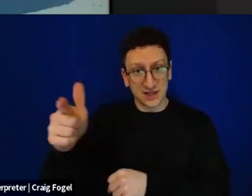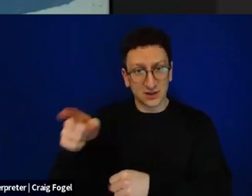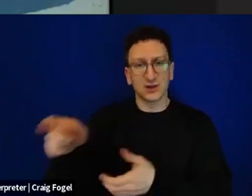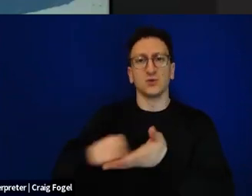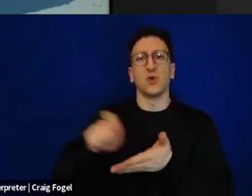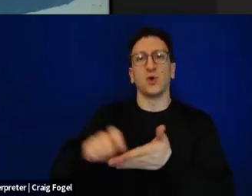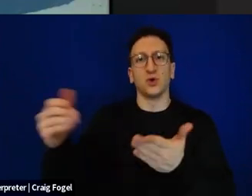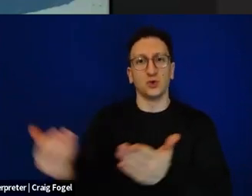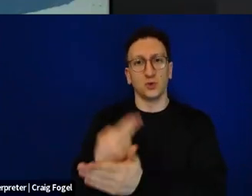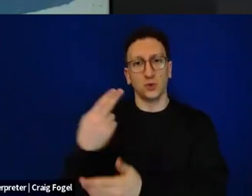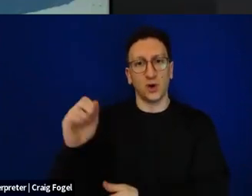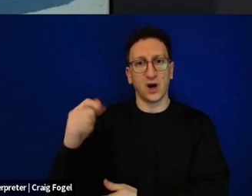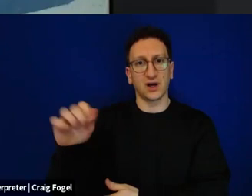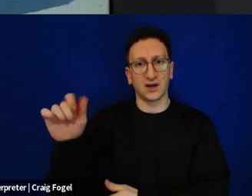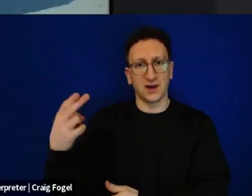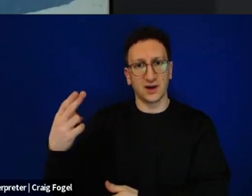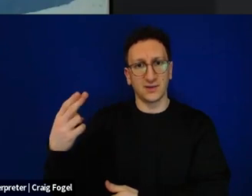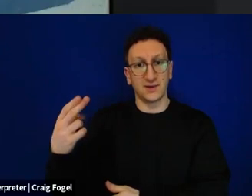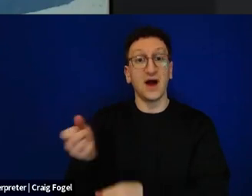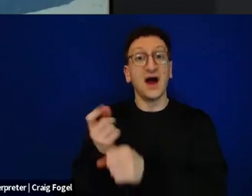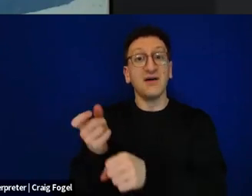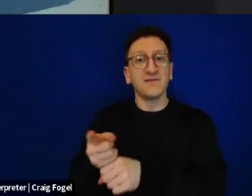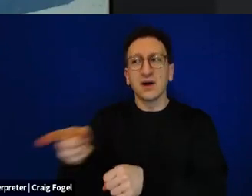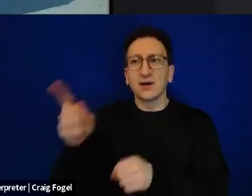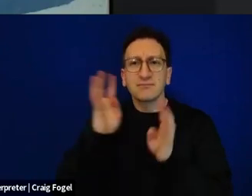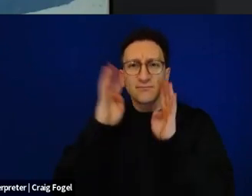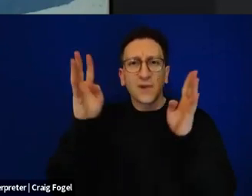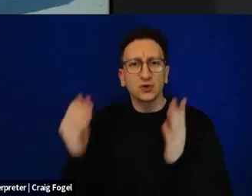every year to write a new Ma nishtanana, as I suggested also for us this year, and they